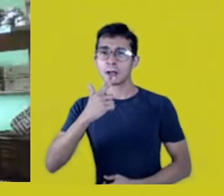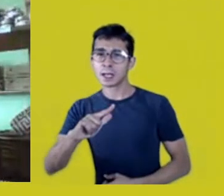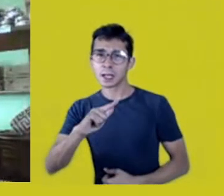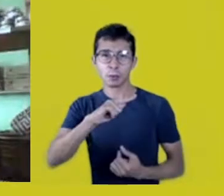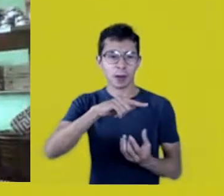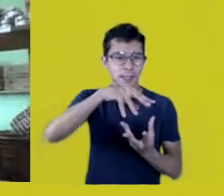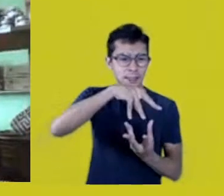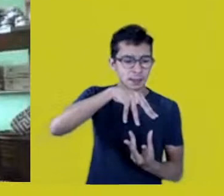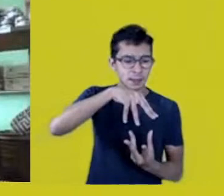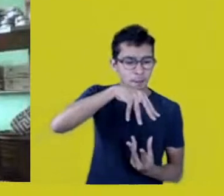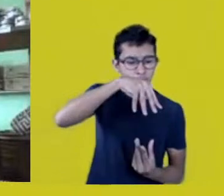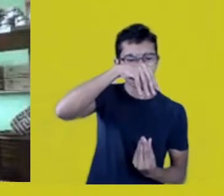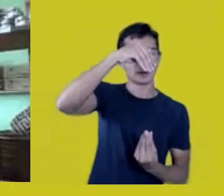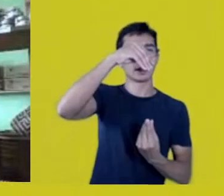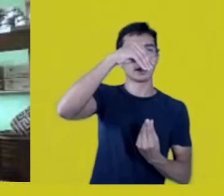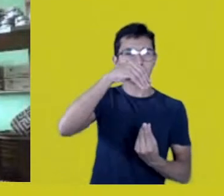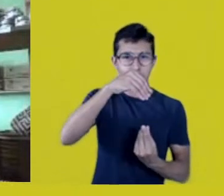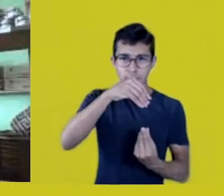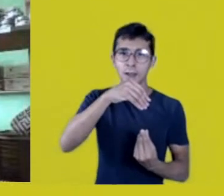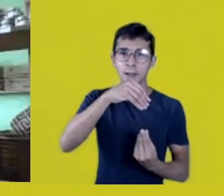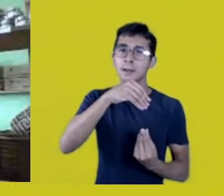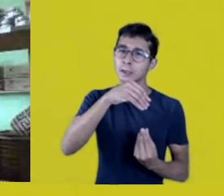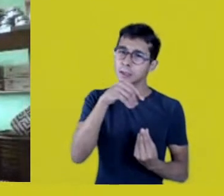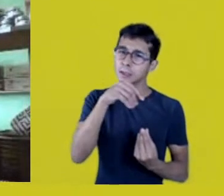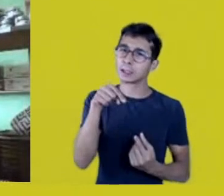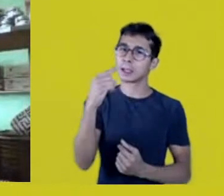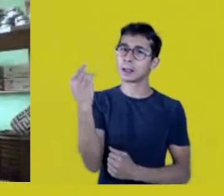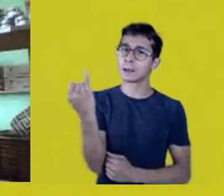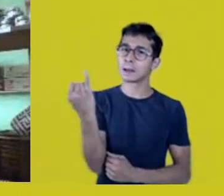to me, an intrinsic relation